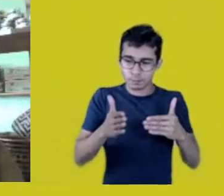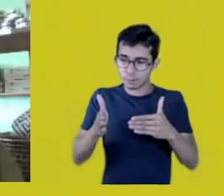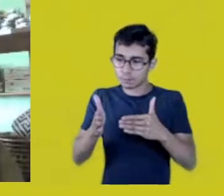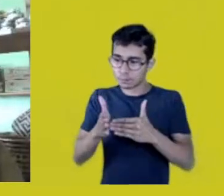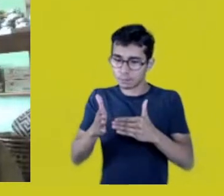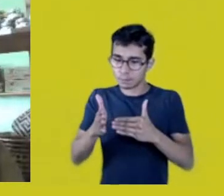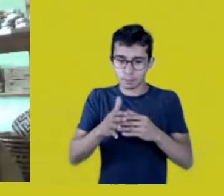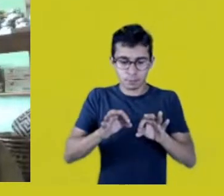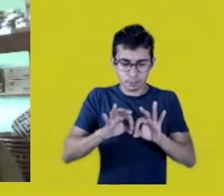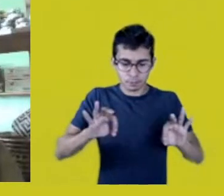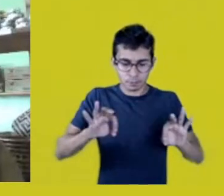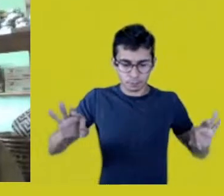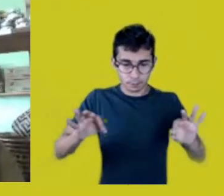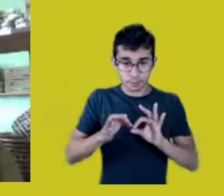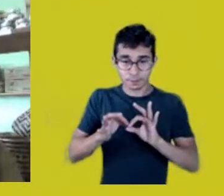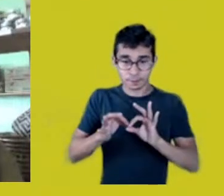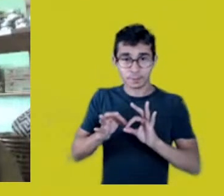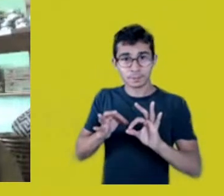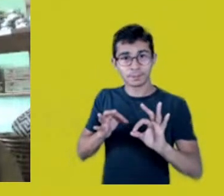Wherever there are Mura fighting